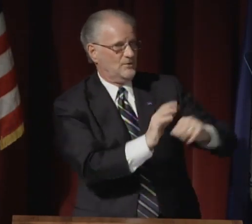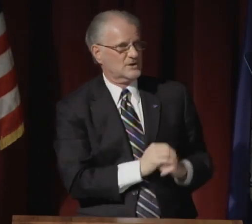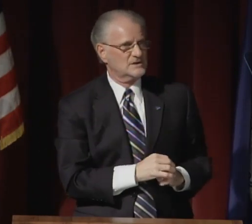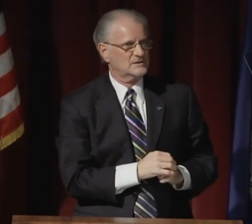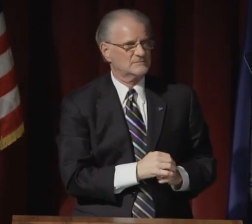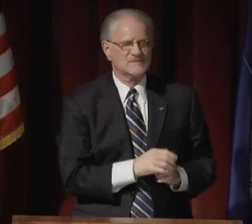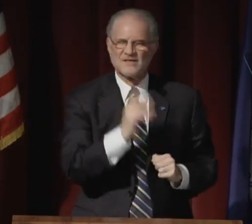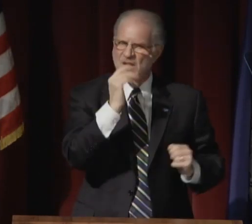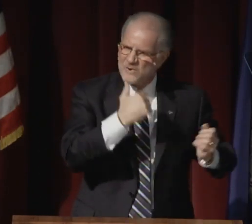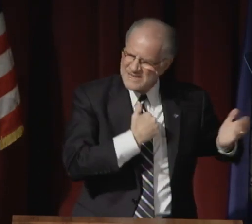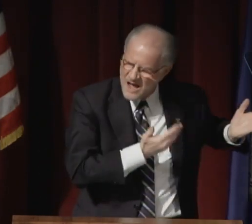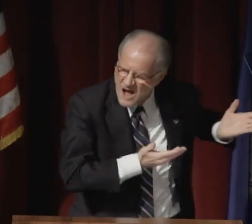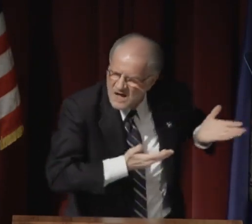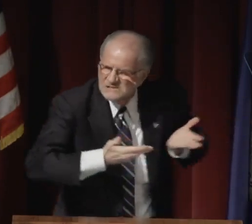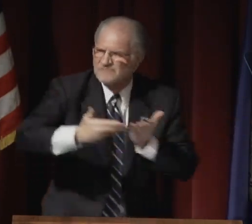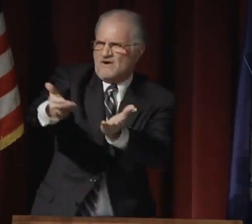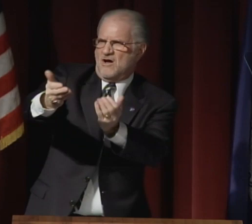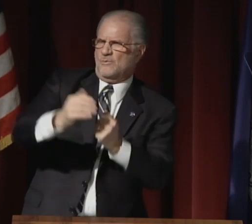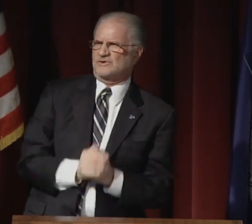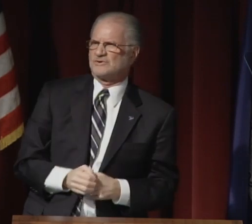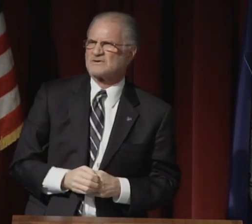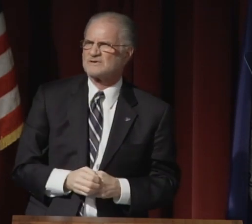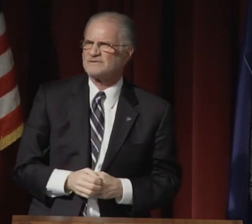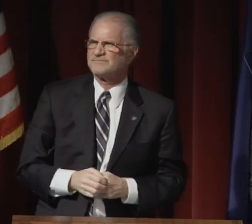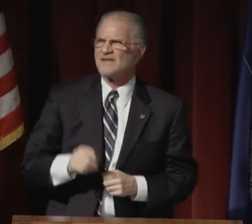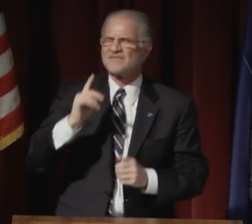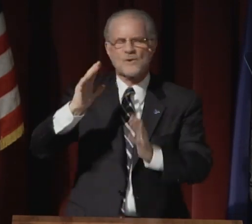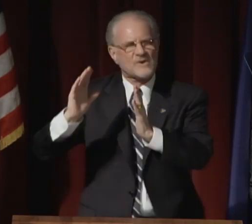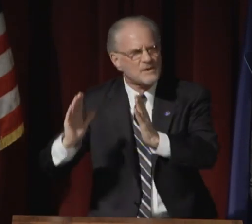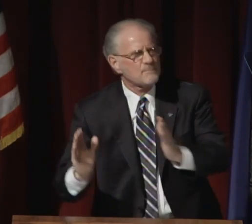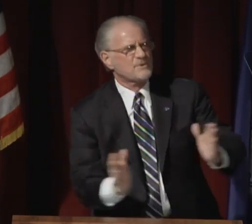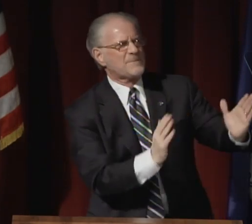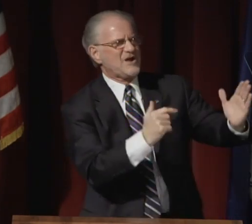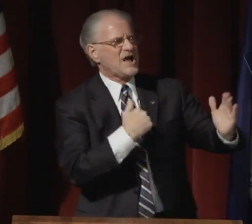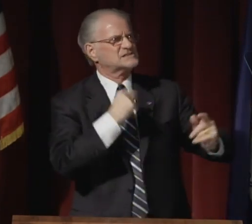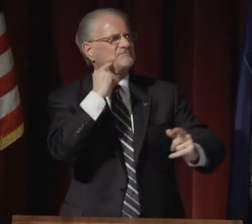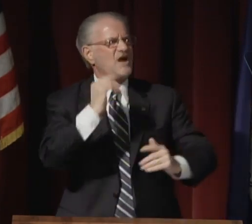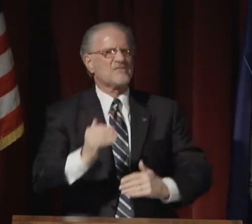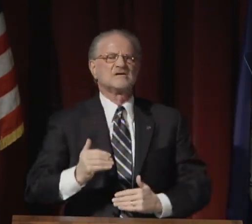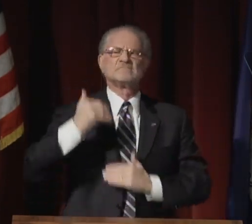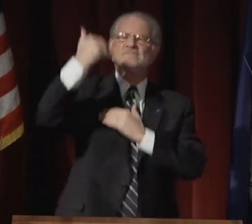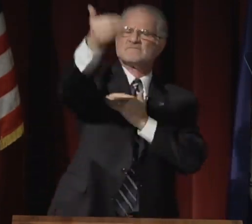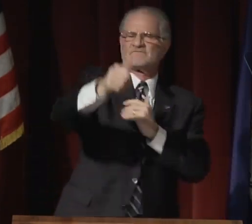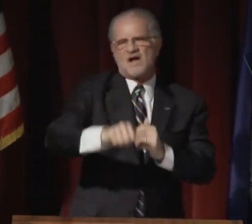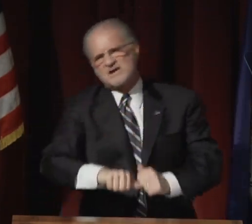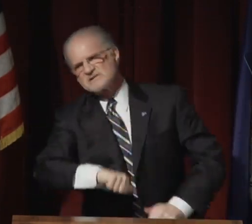the master plan, and the Innovation report. They will take us forward.